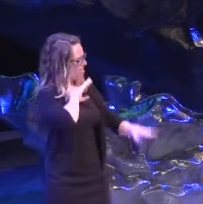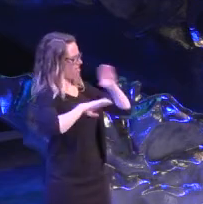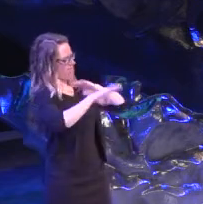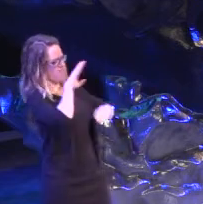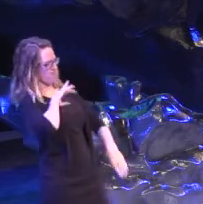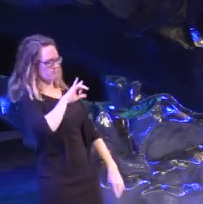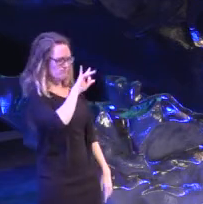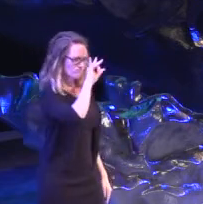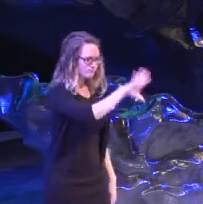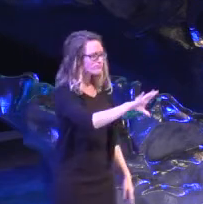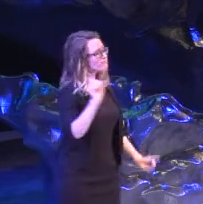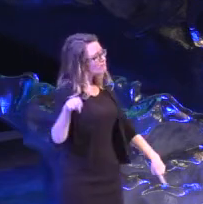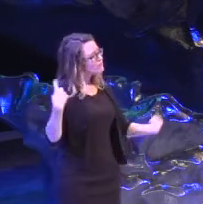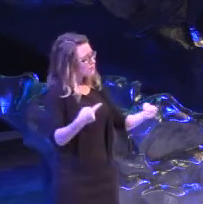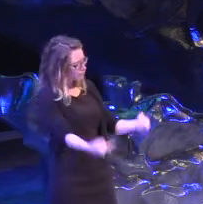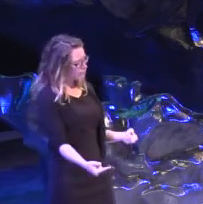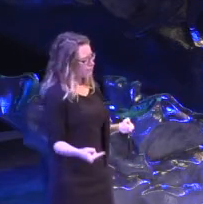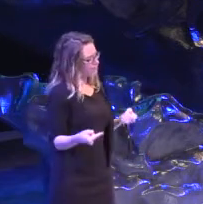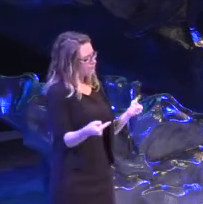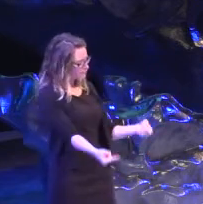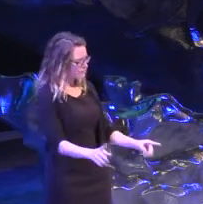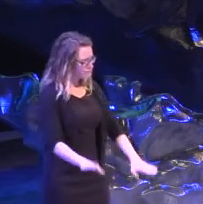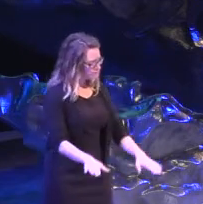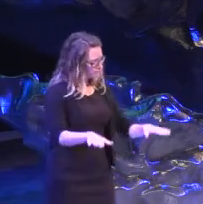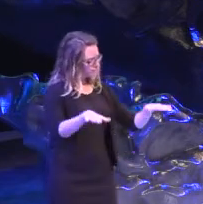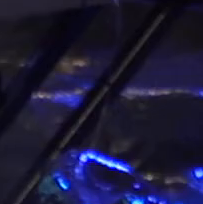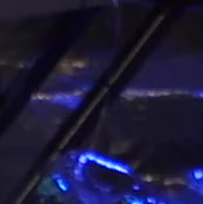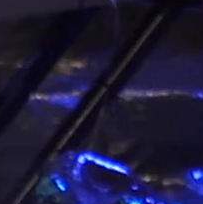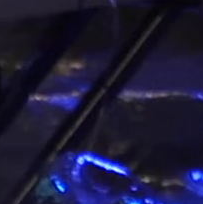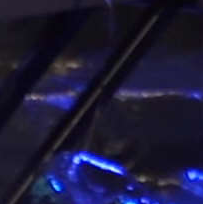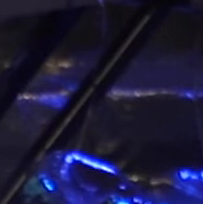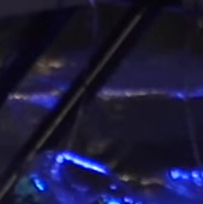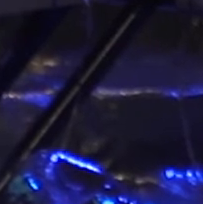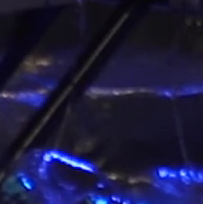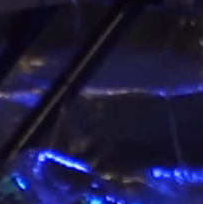And I cannot believe it baby Someone tell me what is goin' on